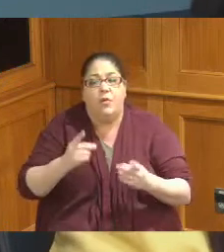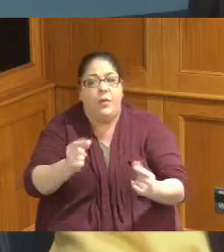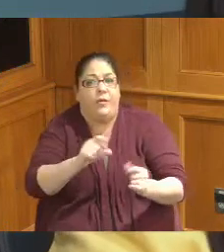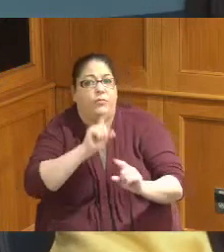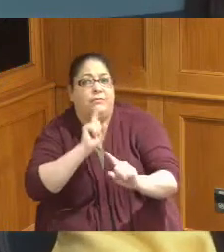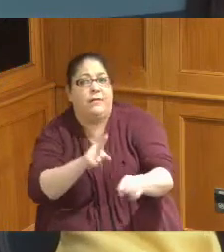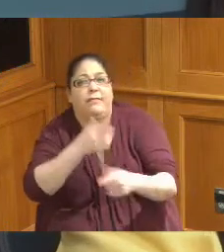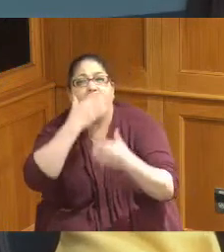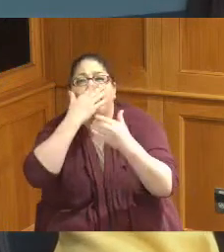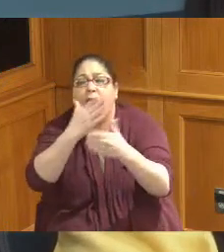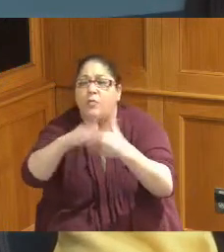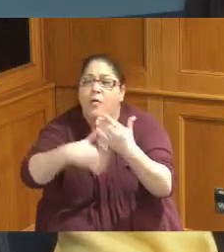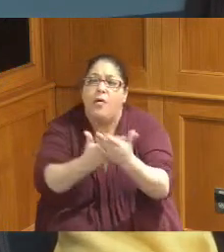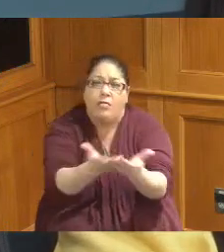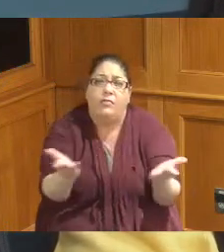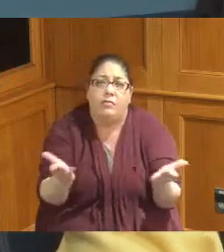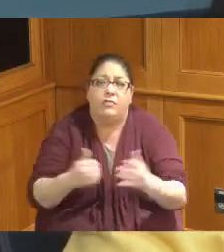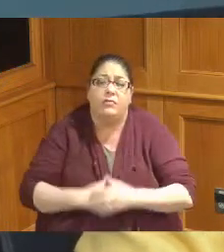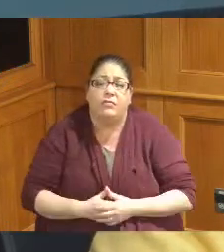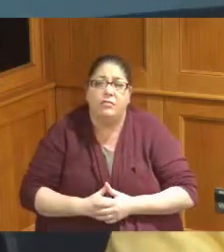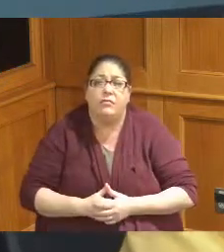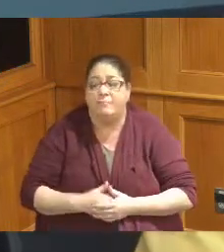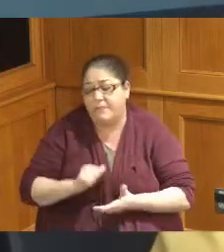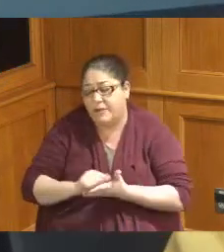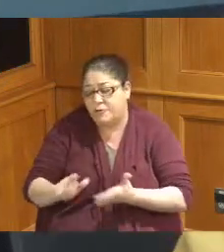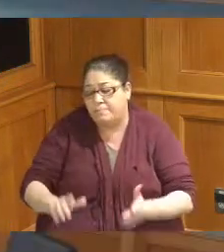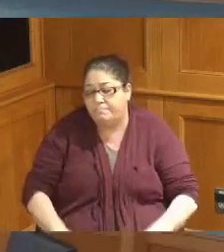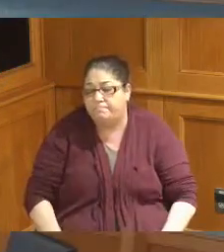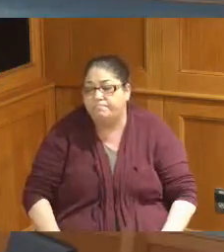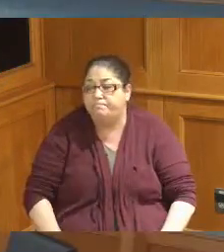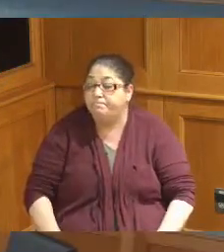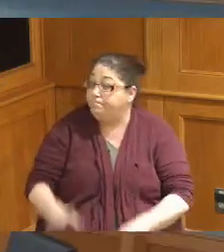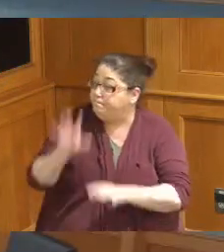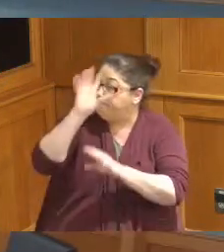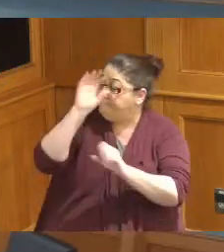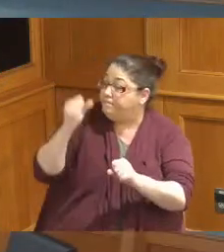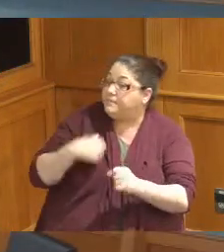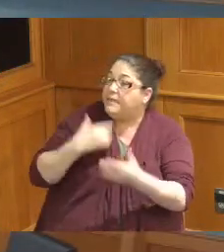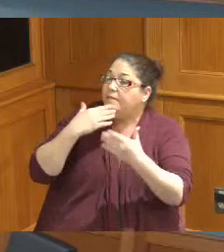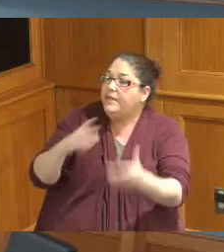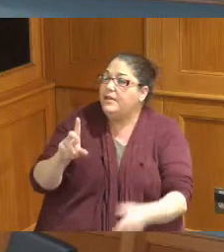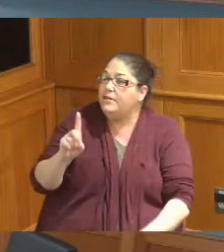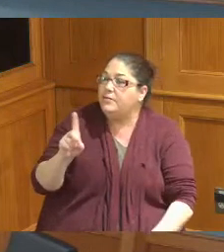to thank all of you for that that's all I have thank you Director Christy thanks for coming up